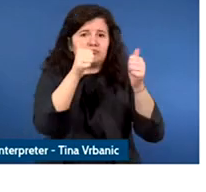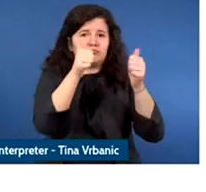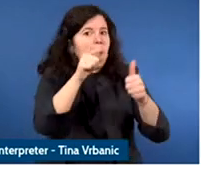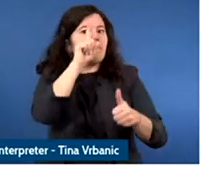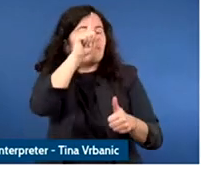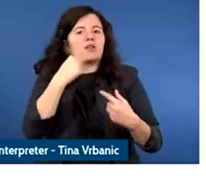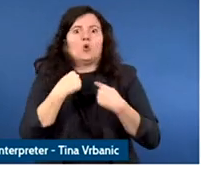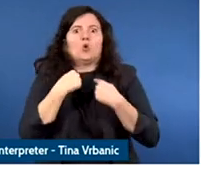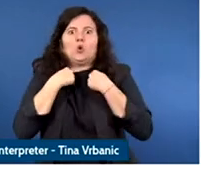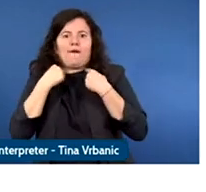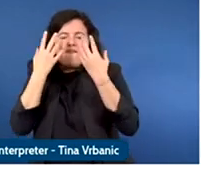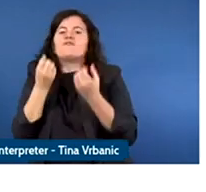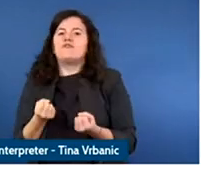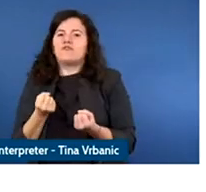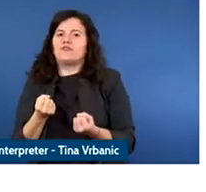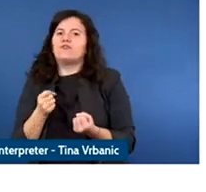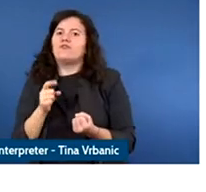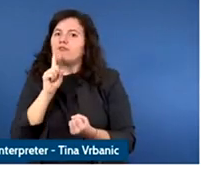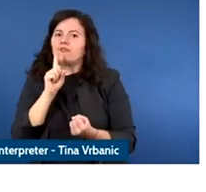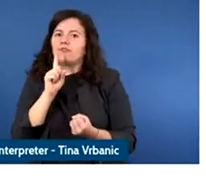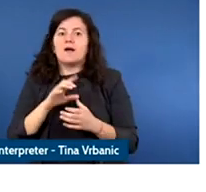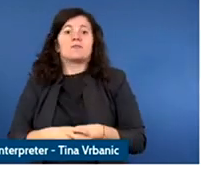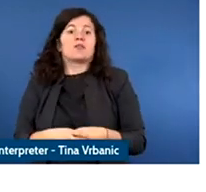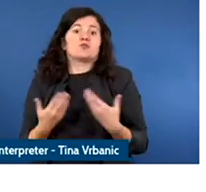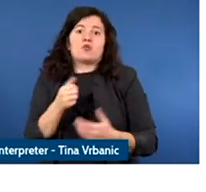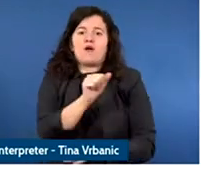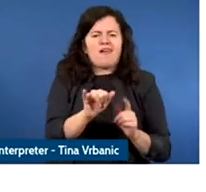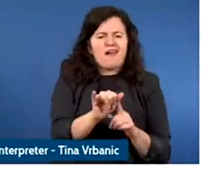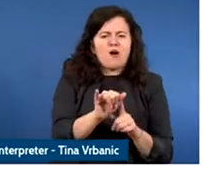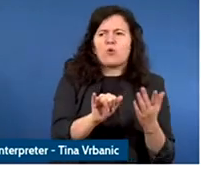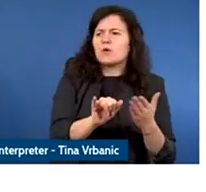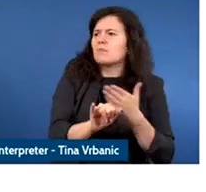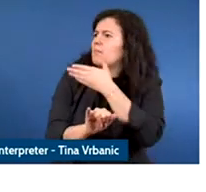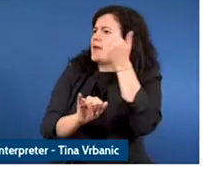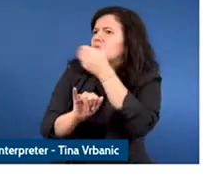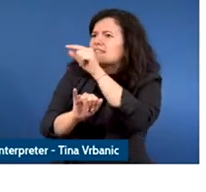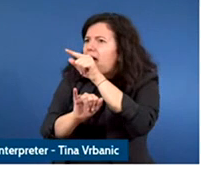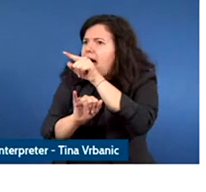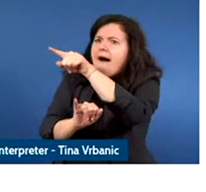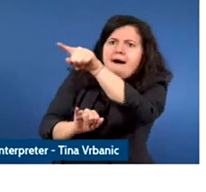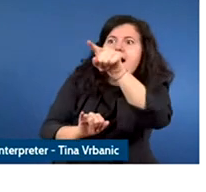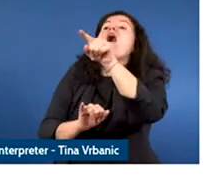also best practices on the AI and principles and a like and so still